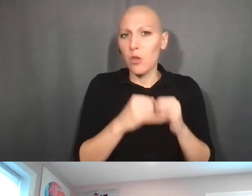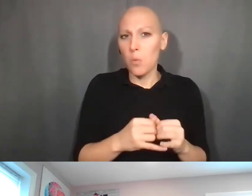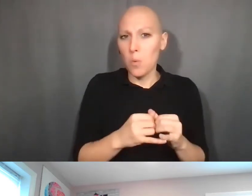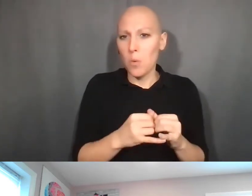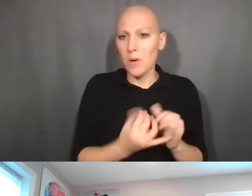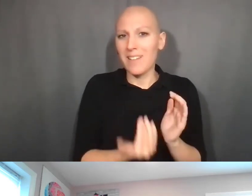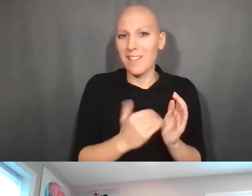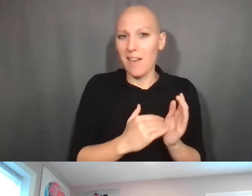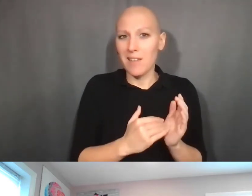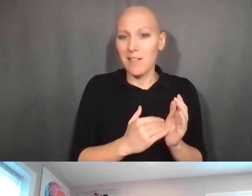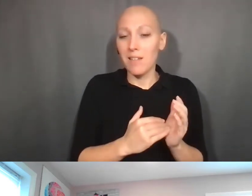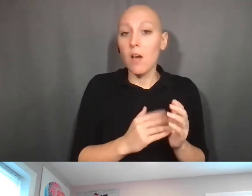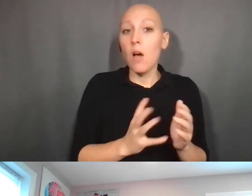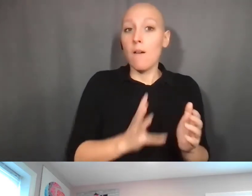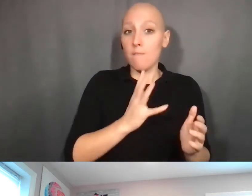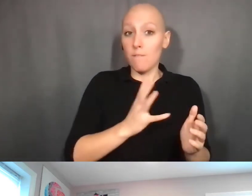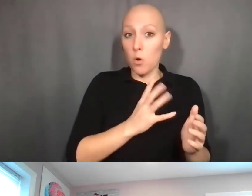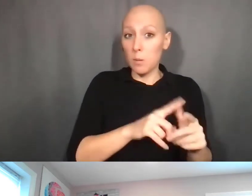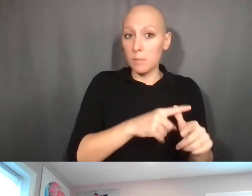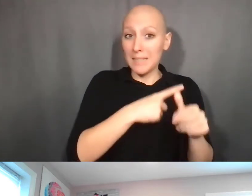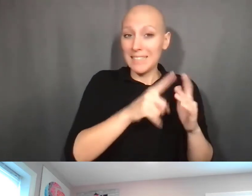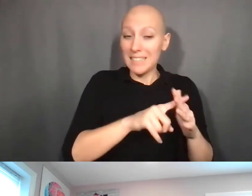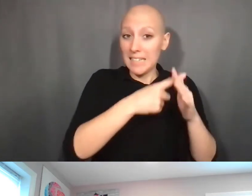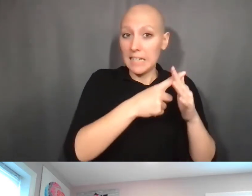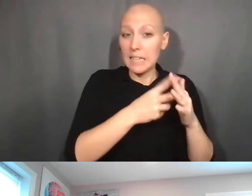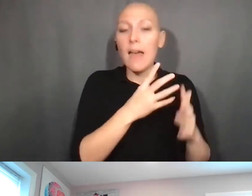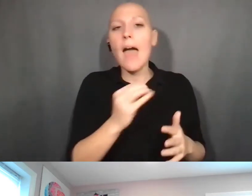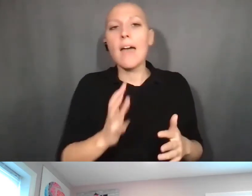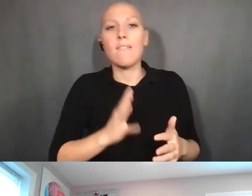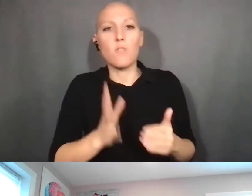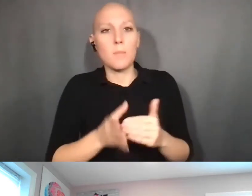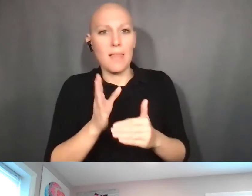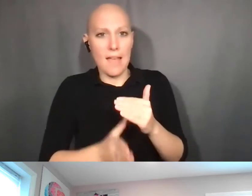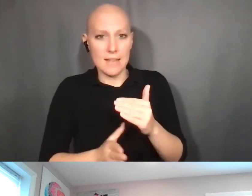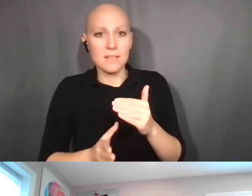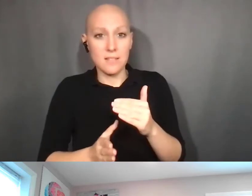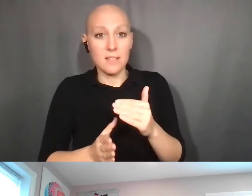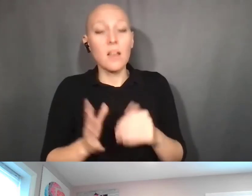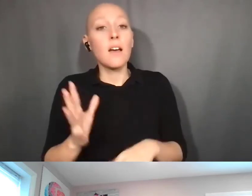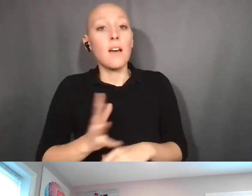When you're at the formal end of an award segment, that's when your final invention statement is due.